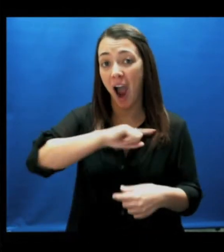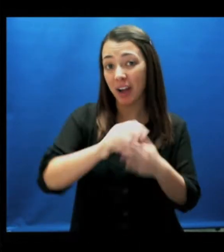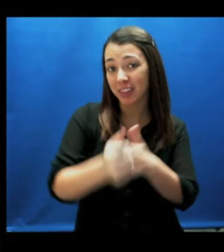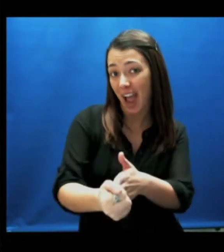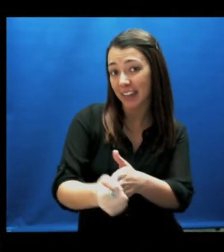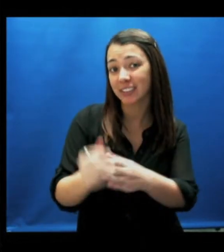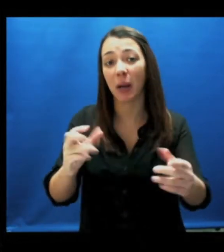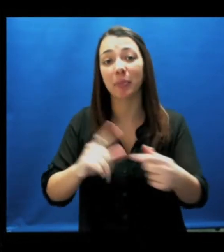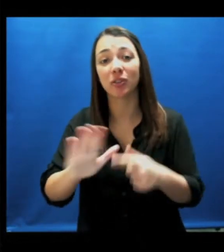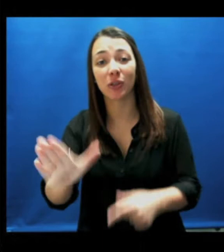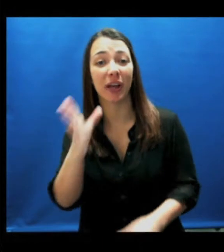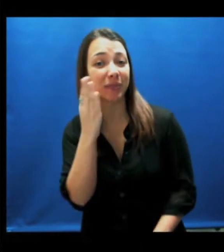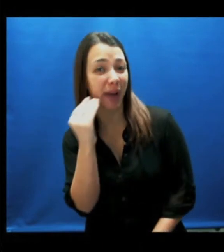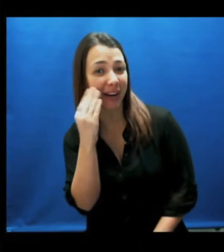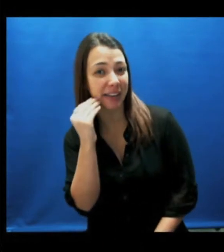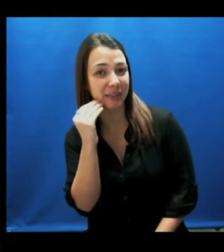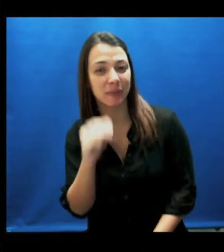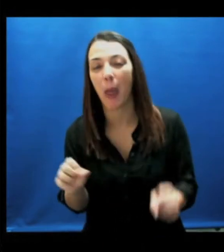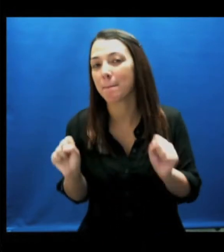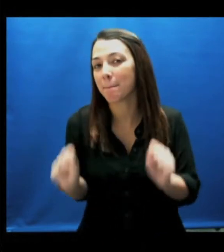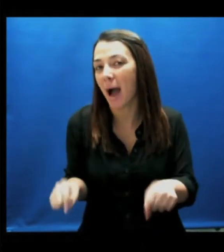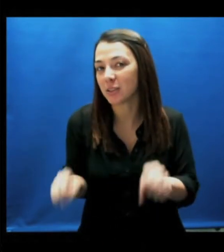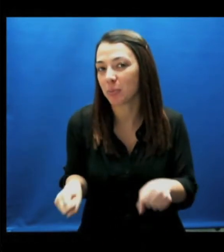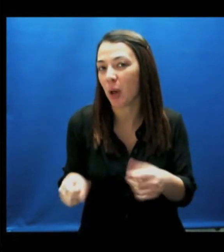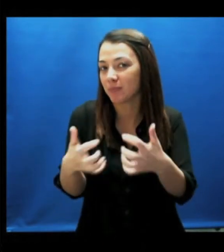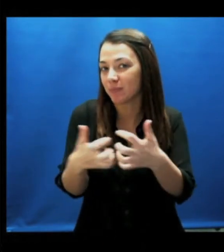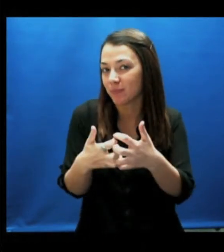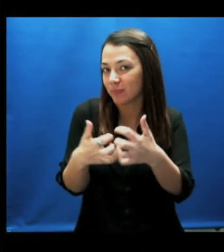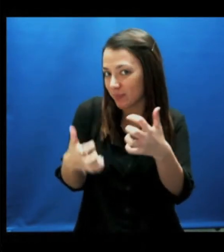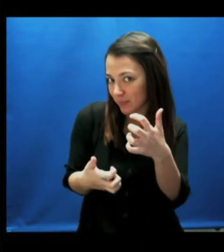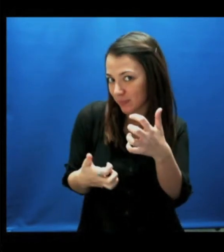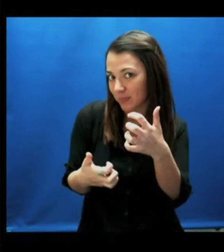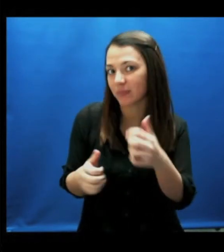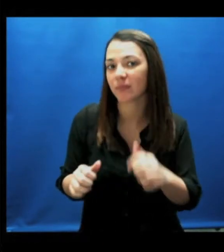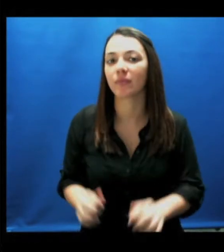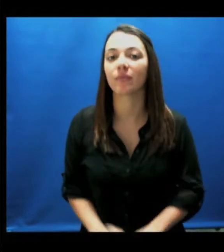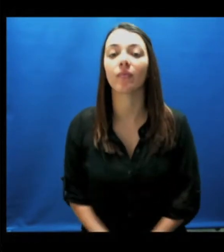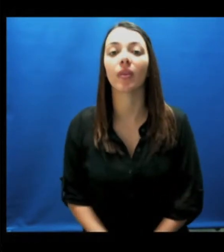Our guides may not be exactly compatible with your experience